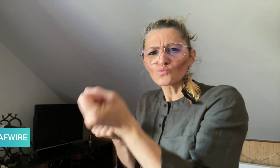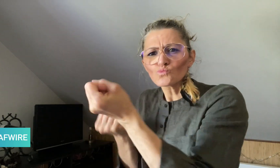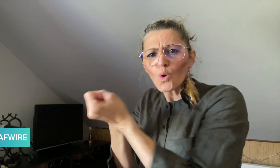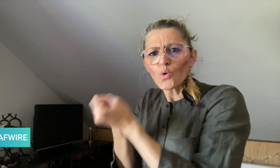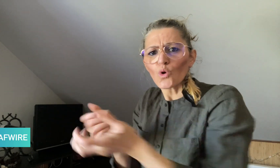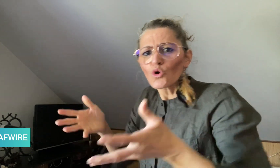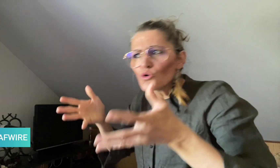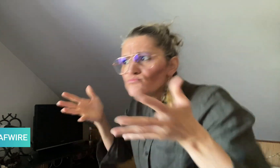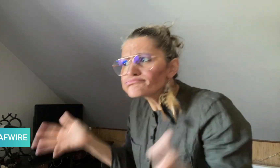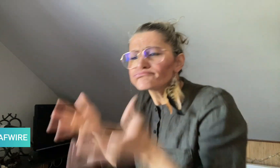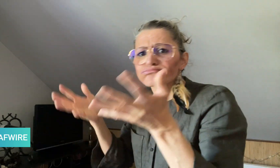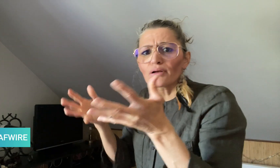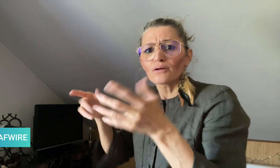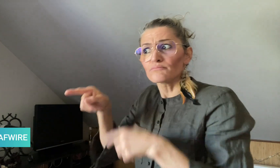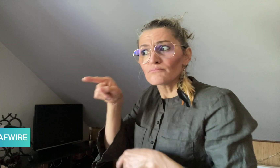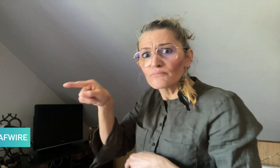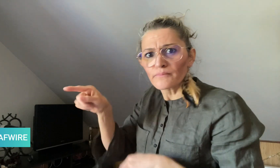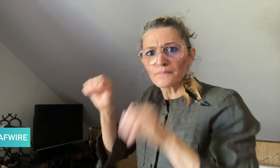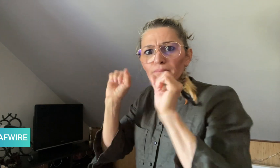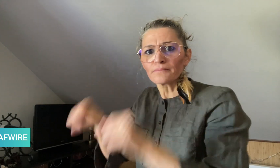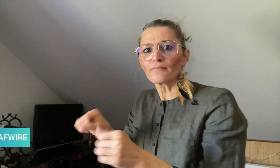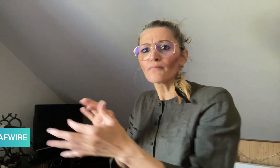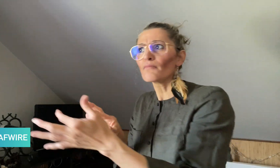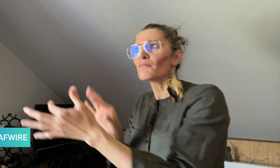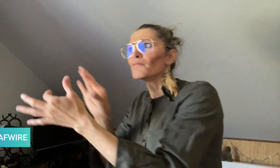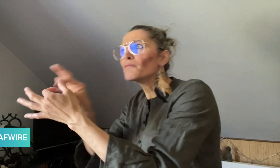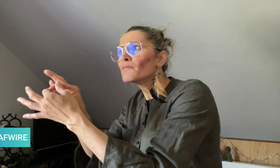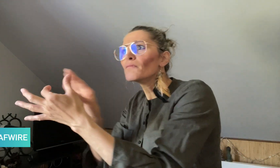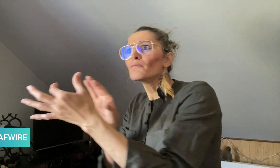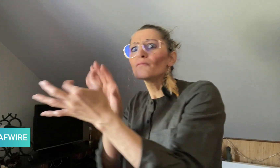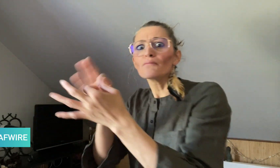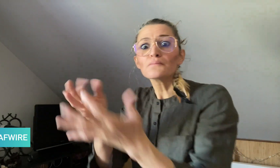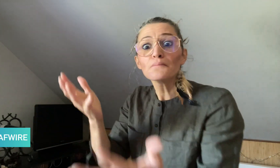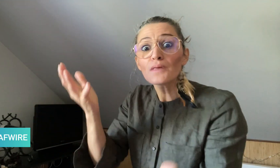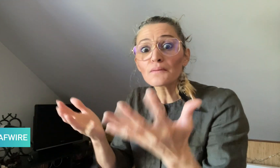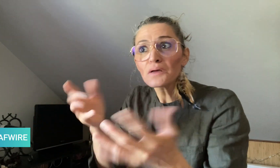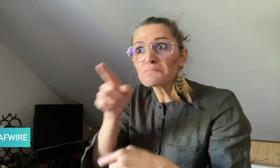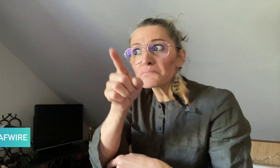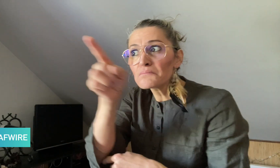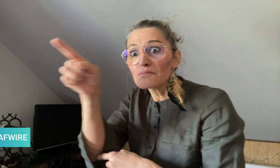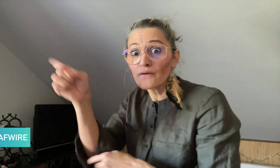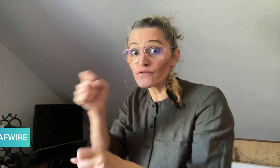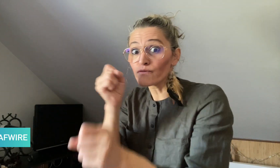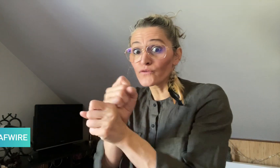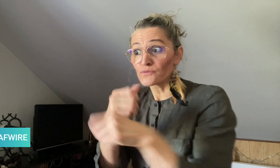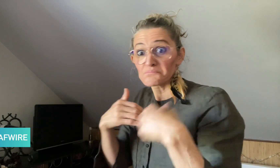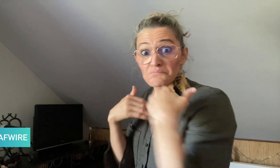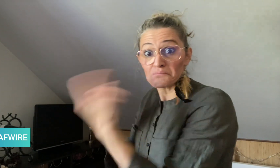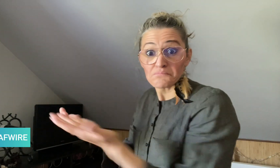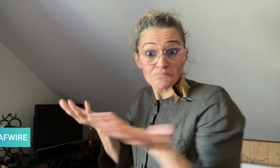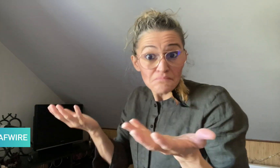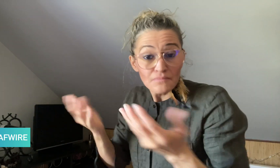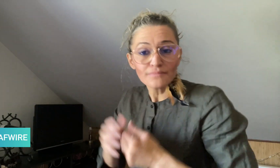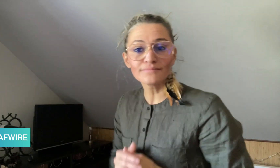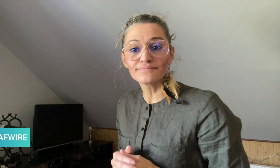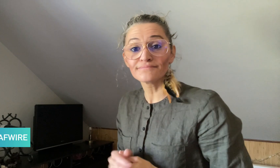with potential employers. She said she signed up